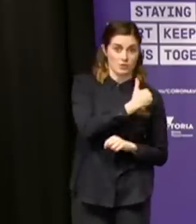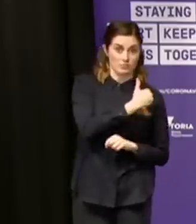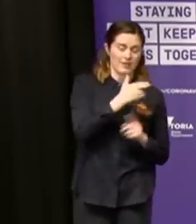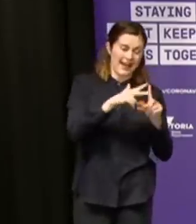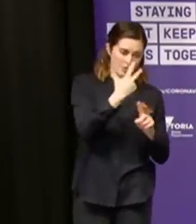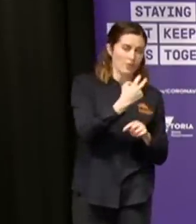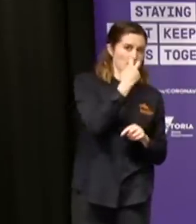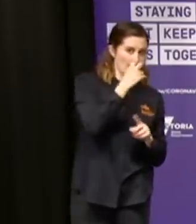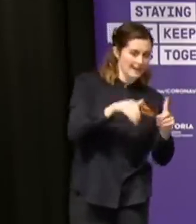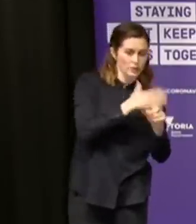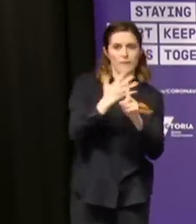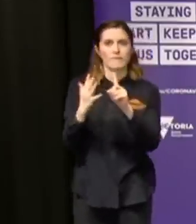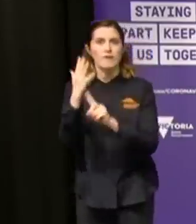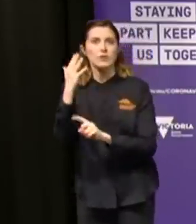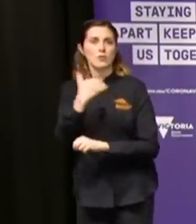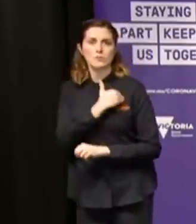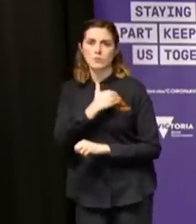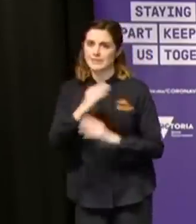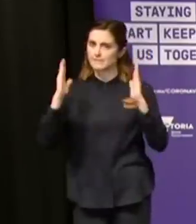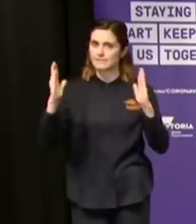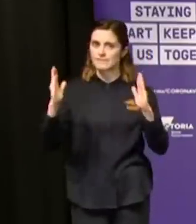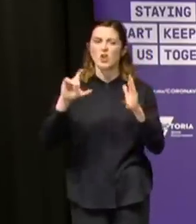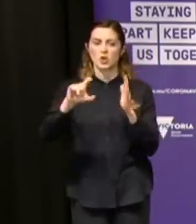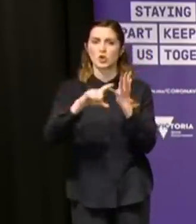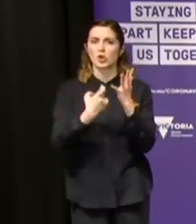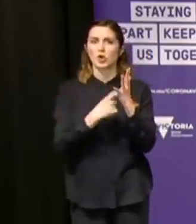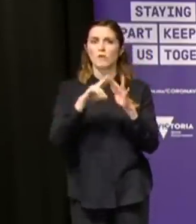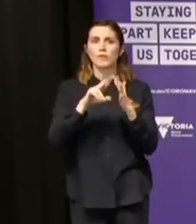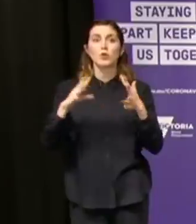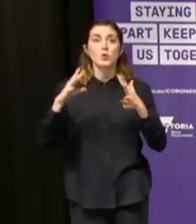and that is why I have made it and that's why police will be out in force